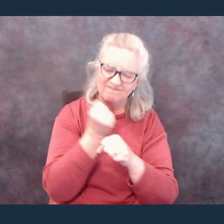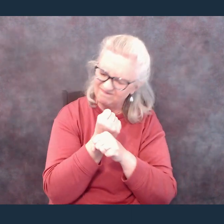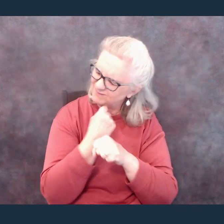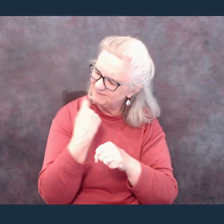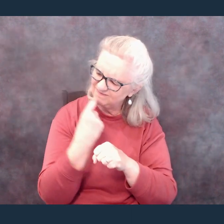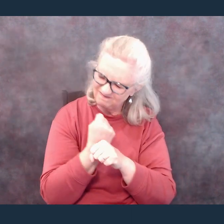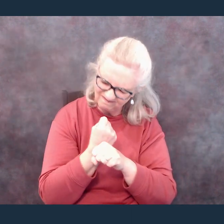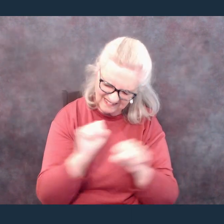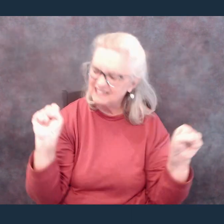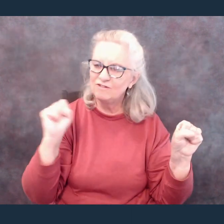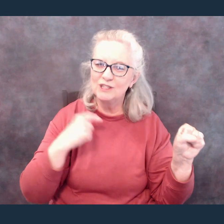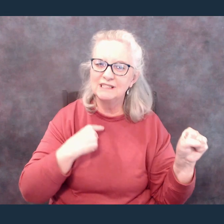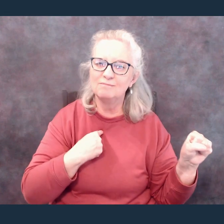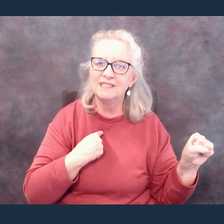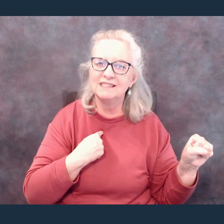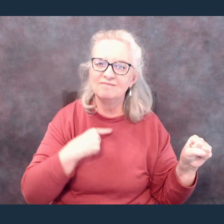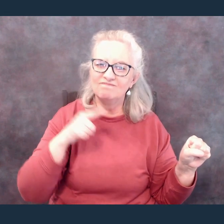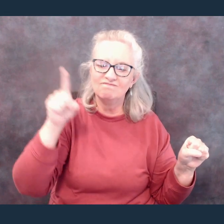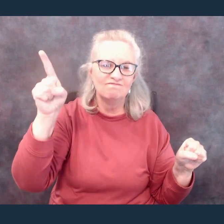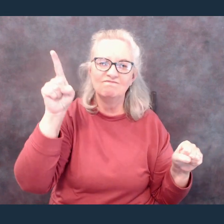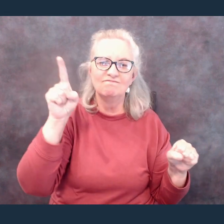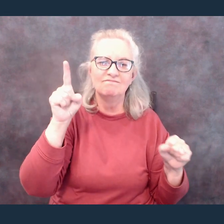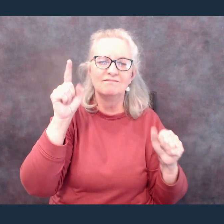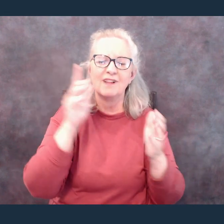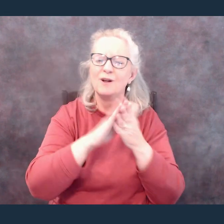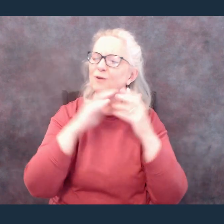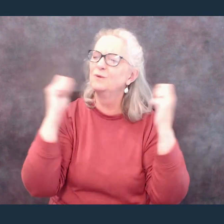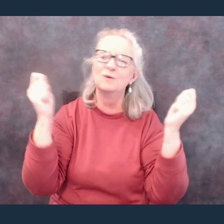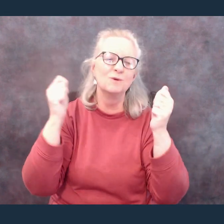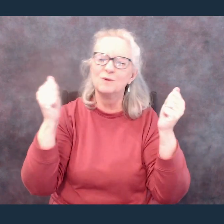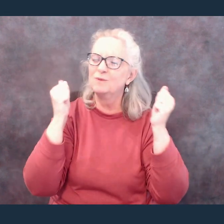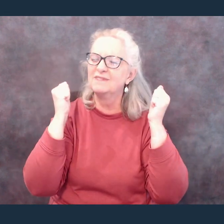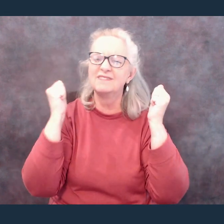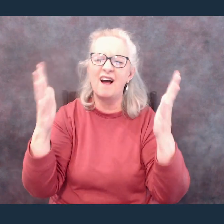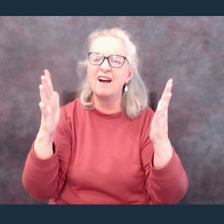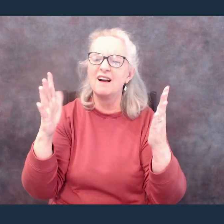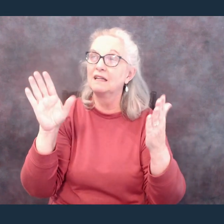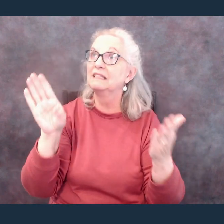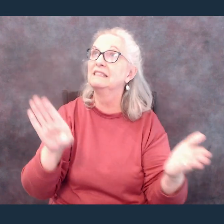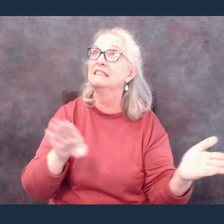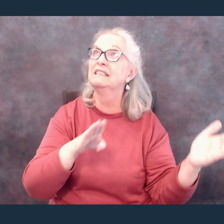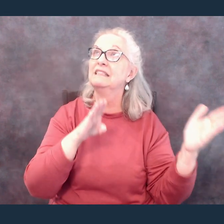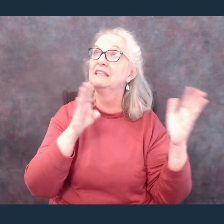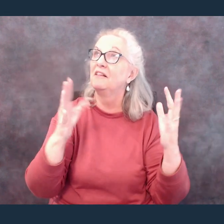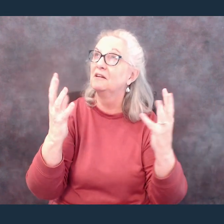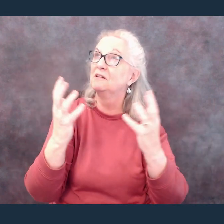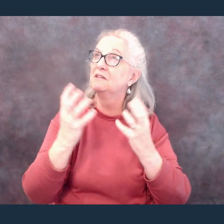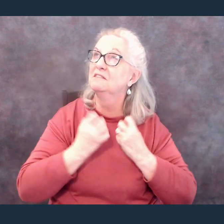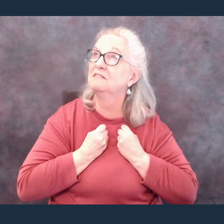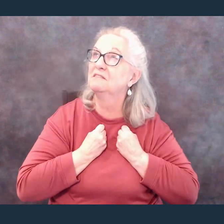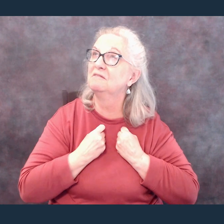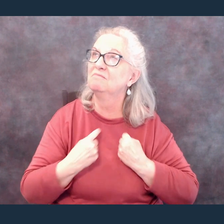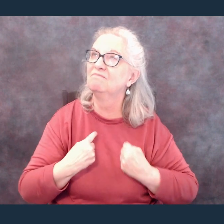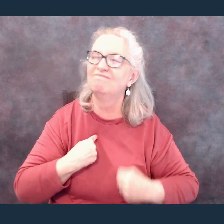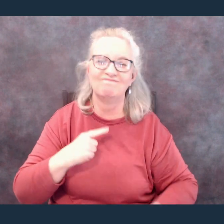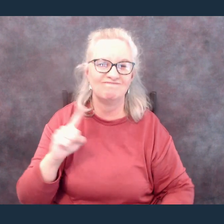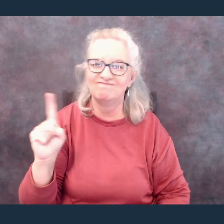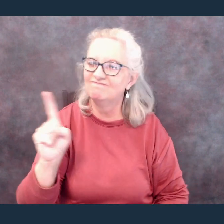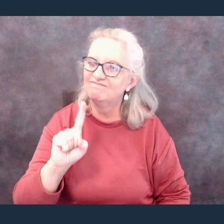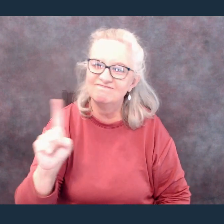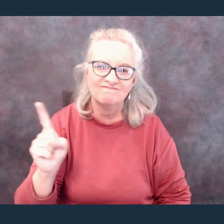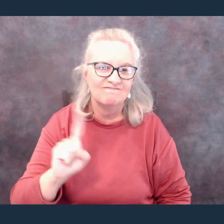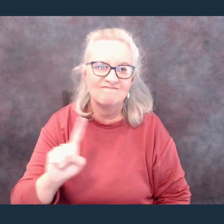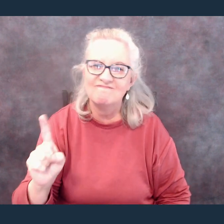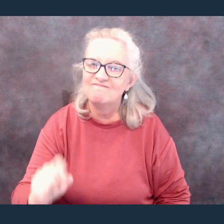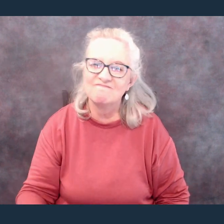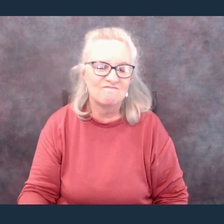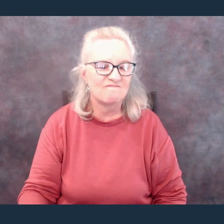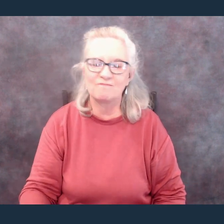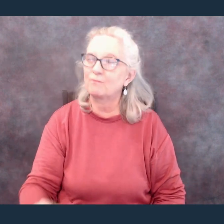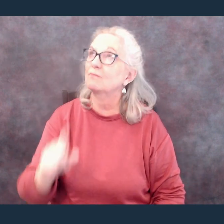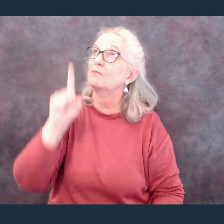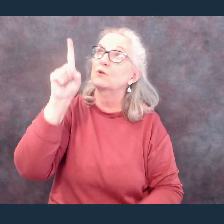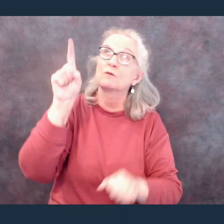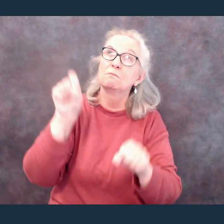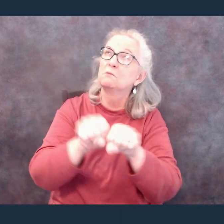Hallelujah, death has lost its grip on me You have broken every chain